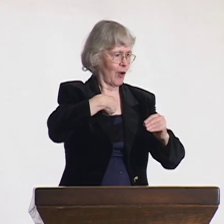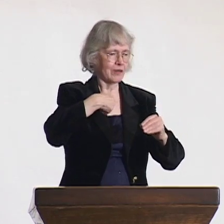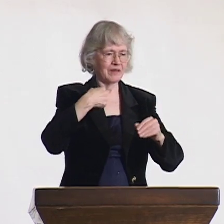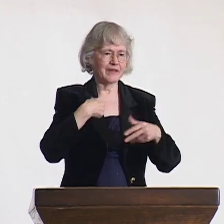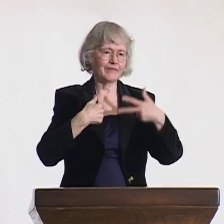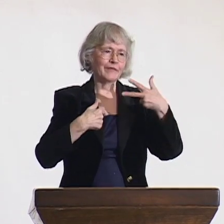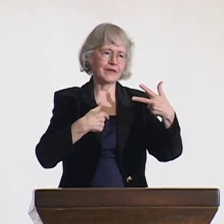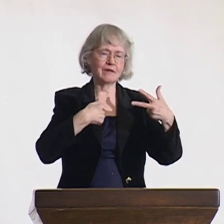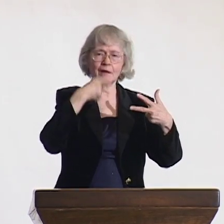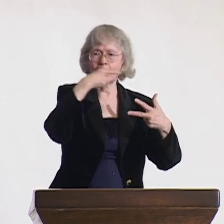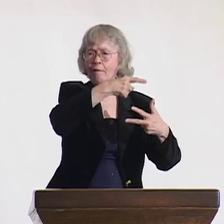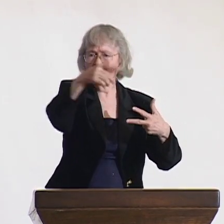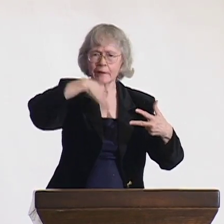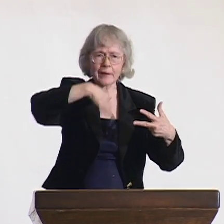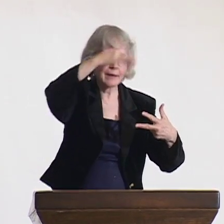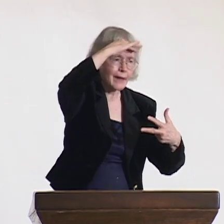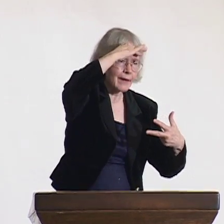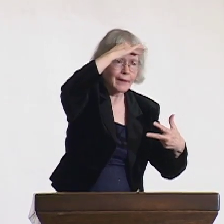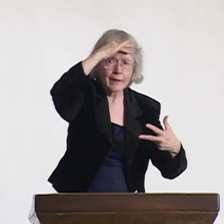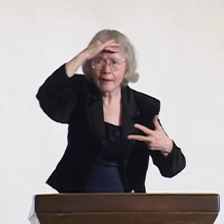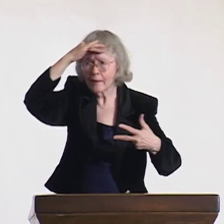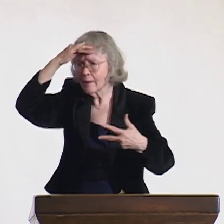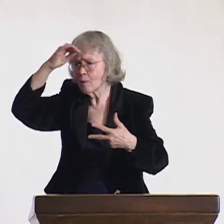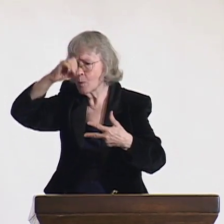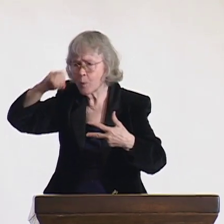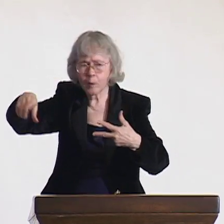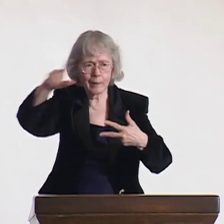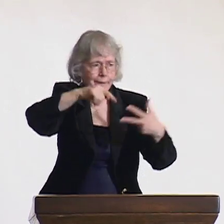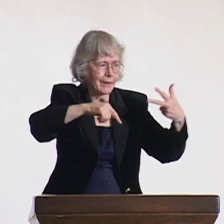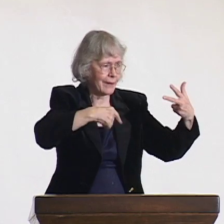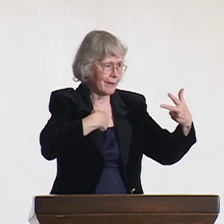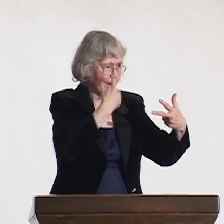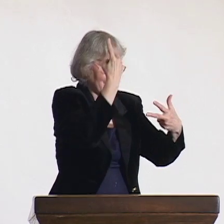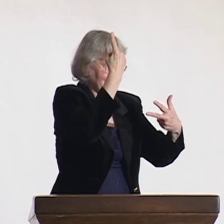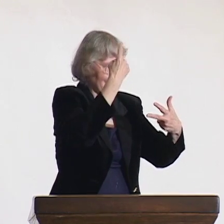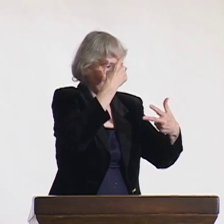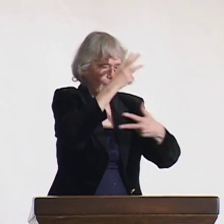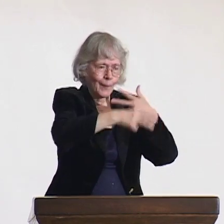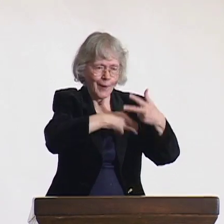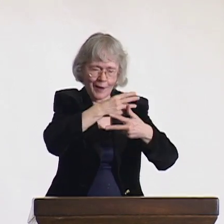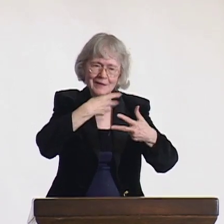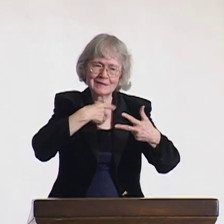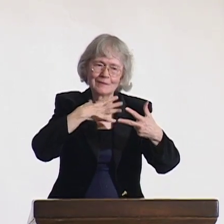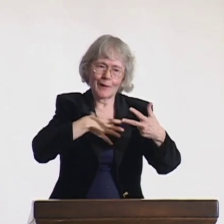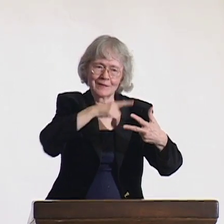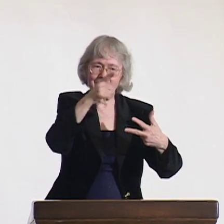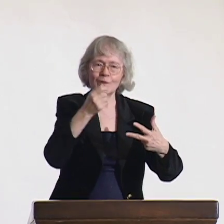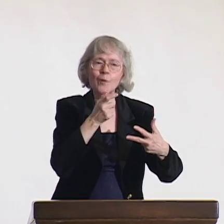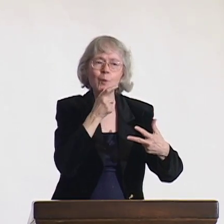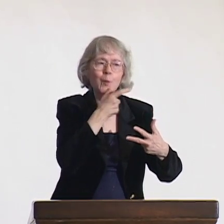even more honorary degrees in your efforts and career than I did.